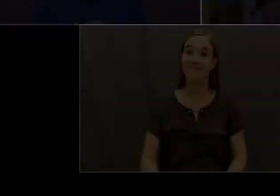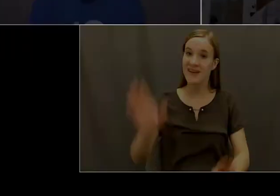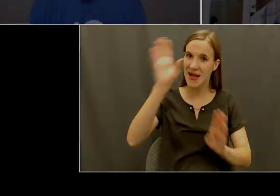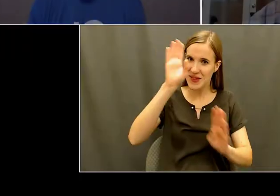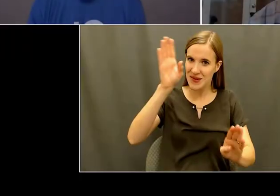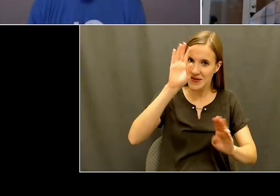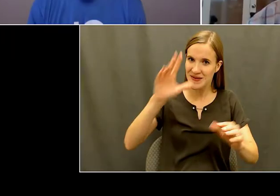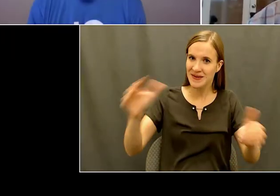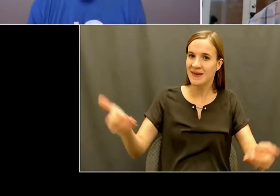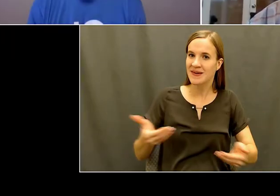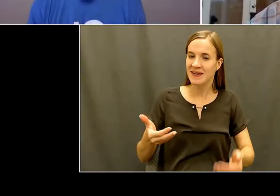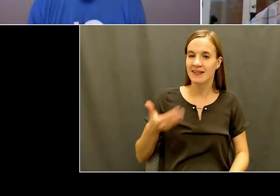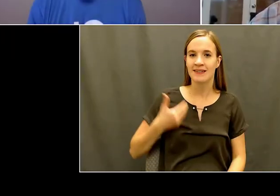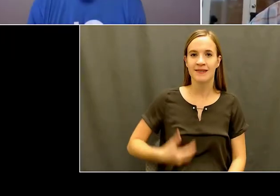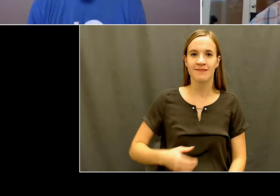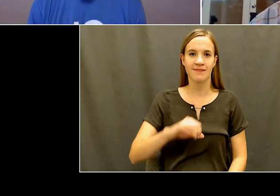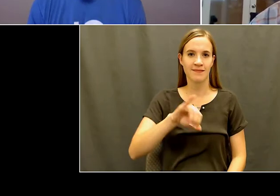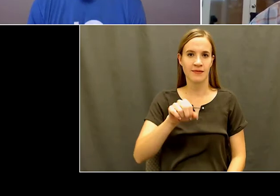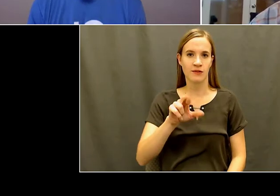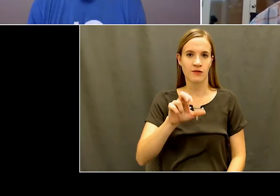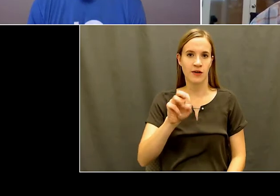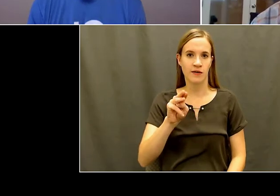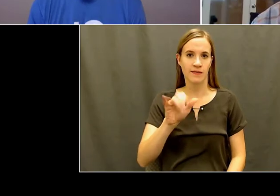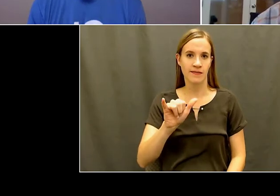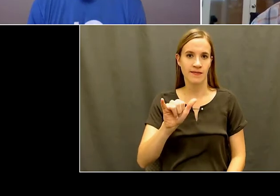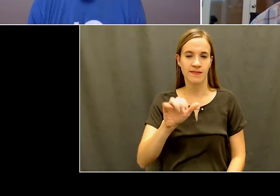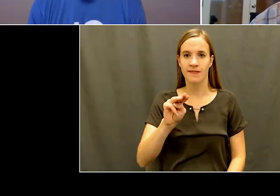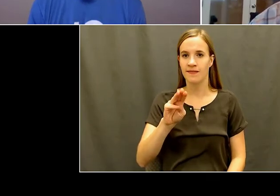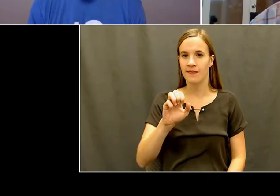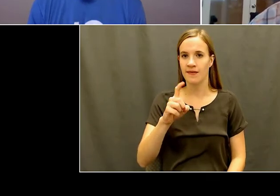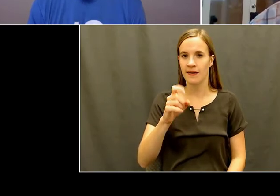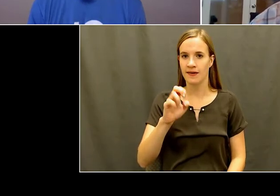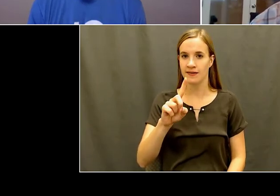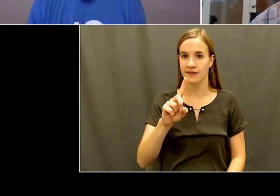Jeremy: All right, welcome, folks. My name is Jeremy Maxand, and I'm the Executive Director of the Living